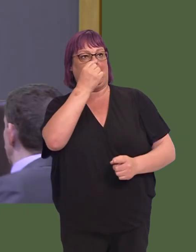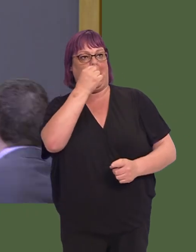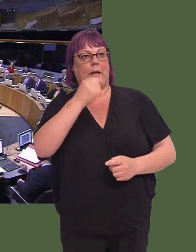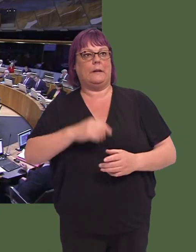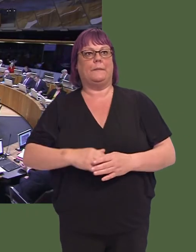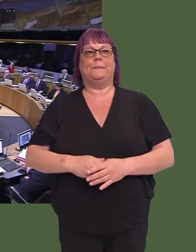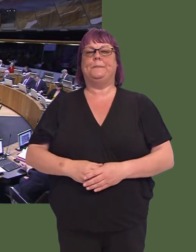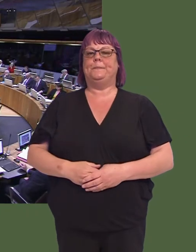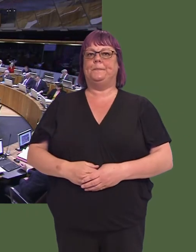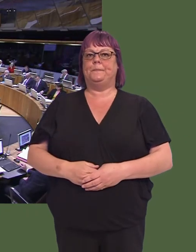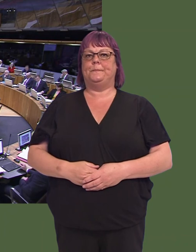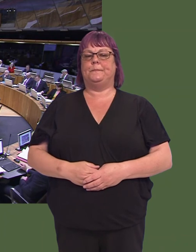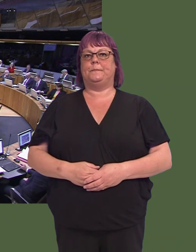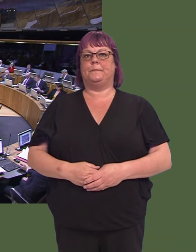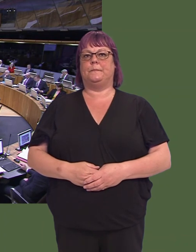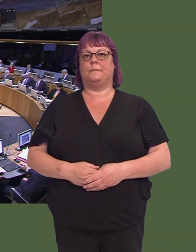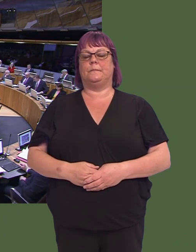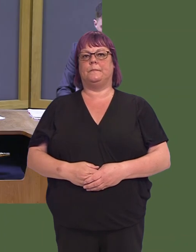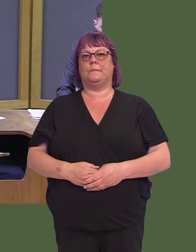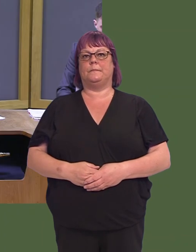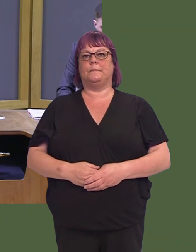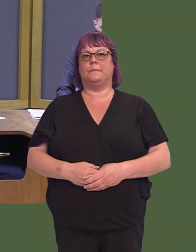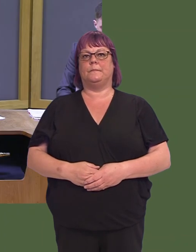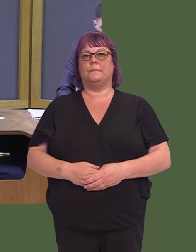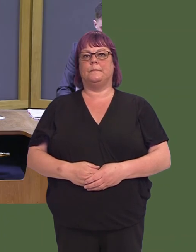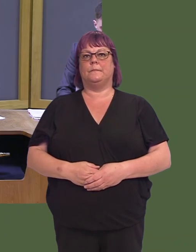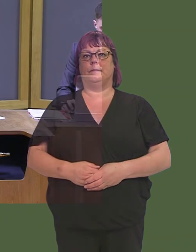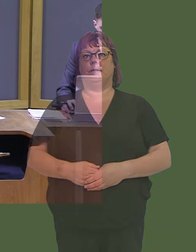Y Llywydd / The Llywydd: Thank you, First Minister.